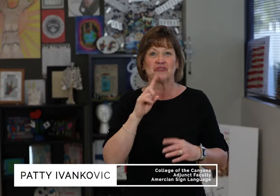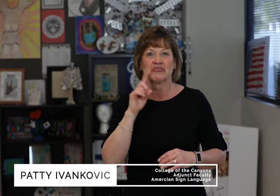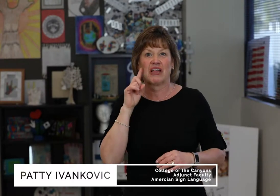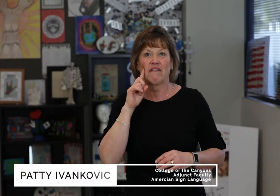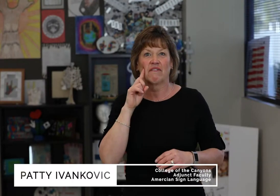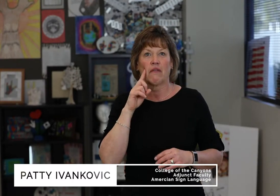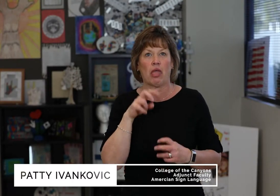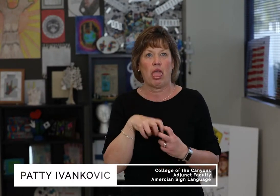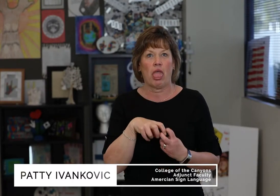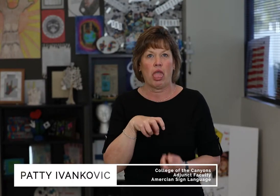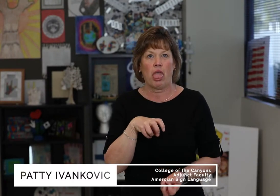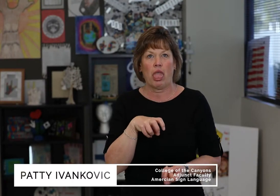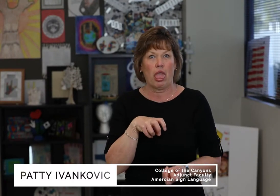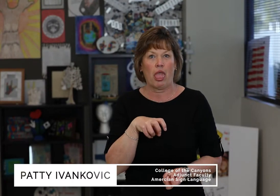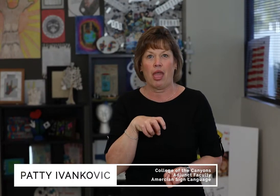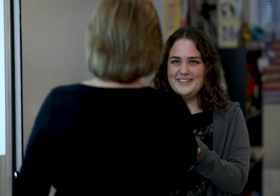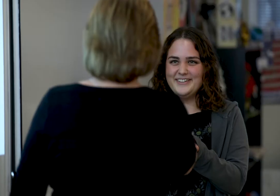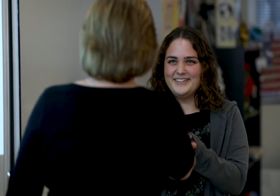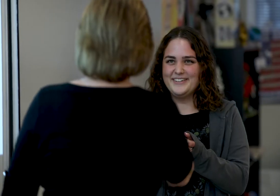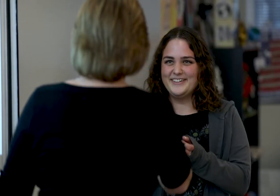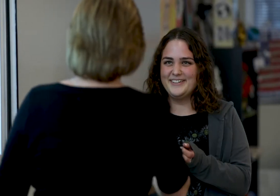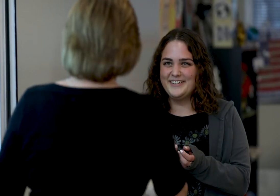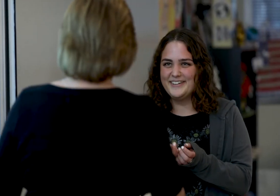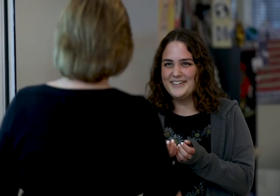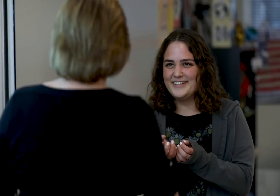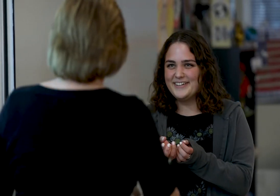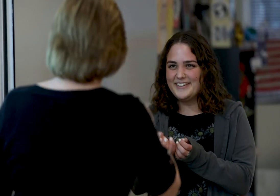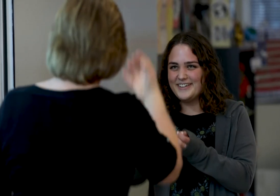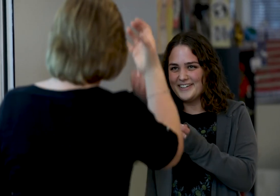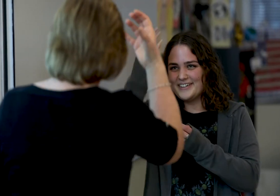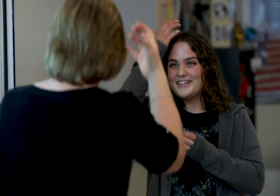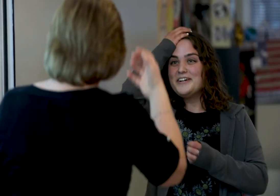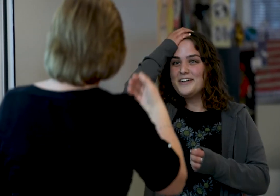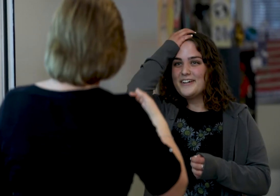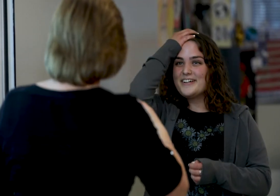teachers deaf what am I going to do" and they're floored and then as the semester